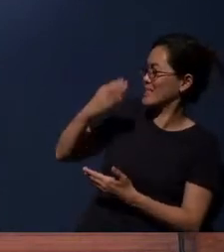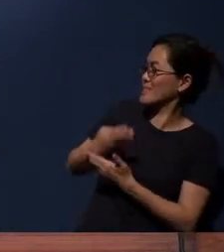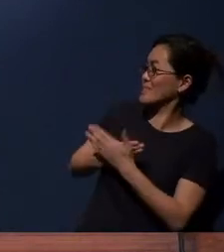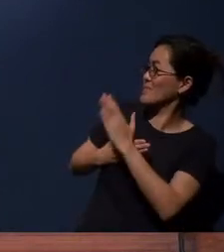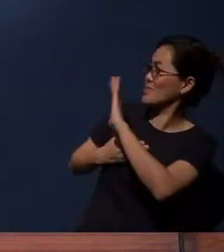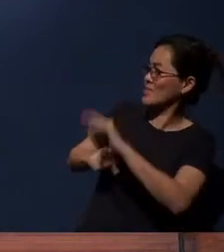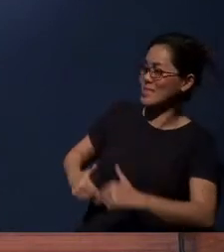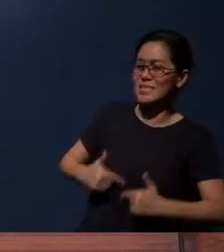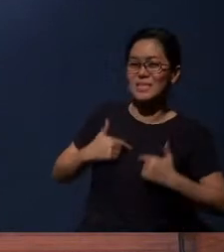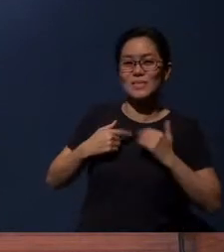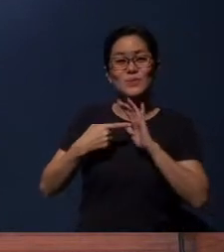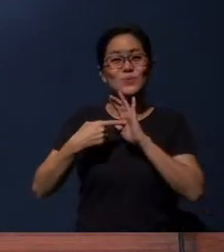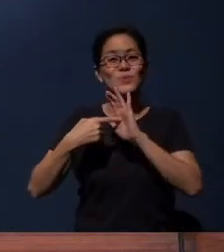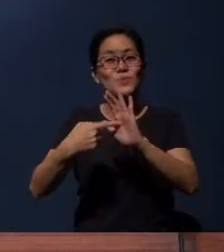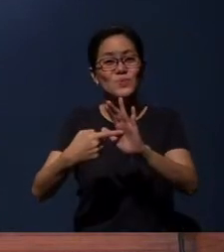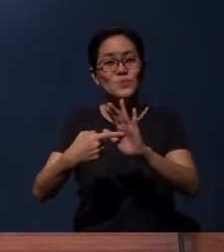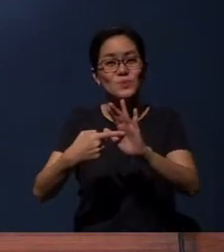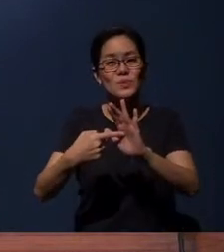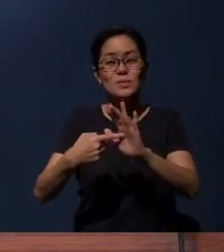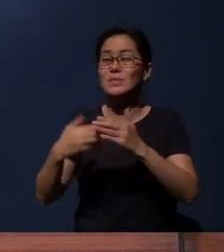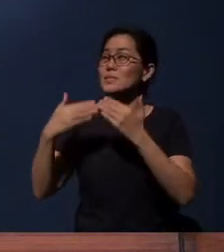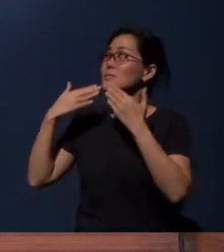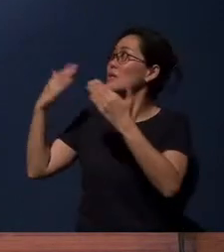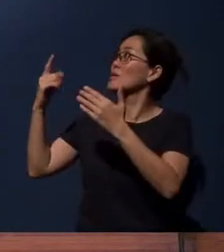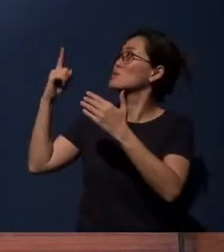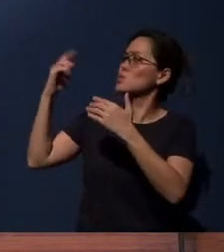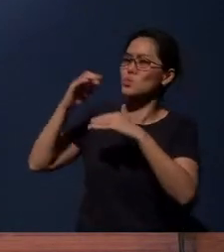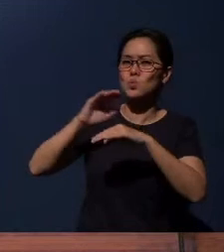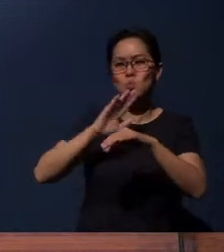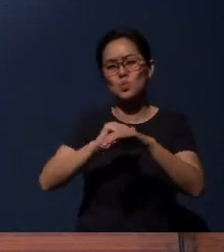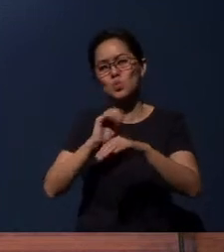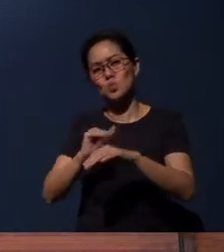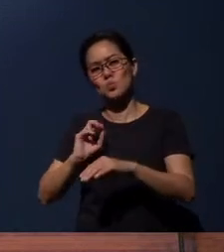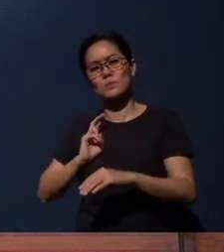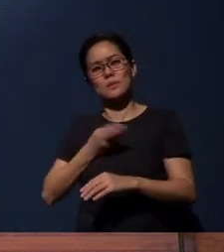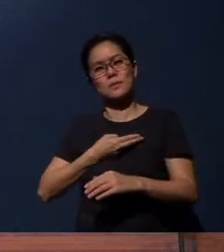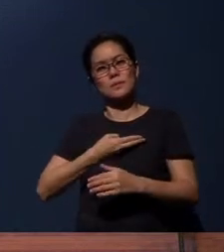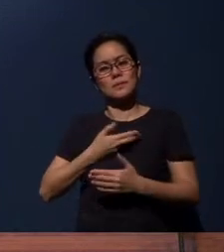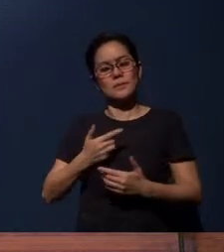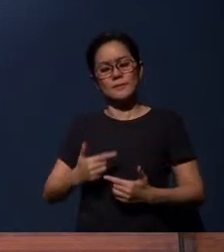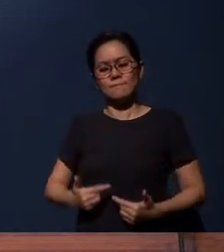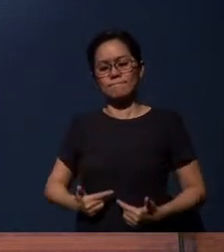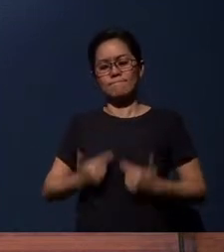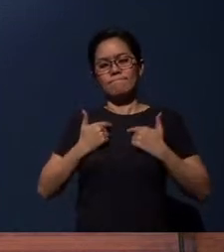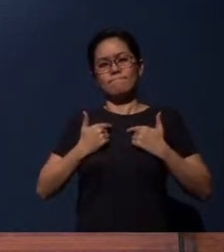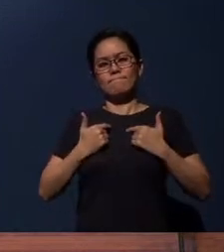And we thank You that You call us by living that life to bear witness that